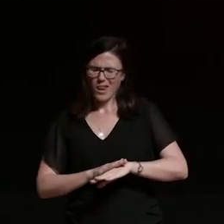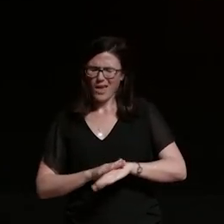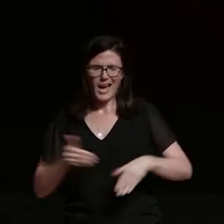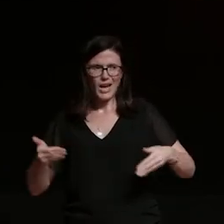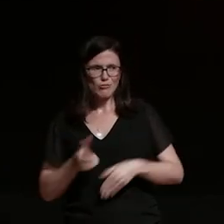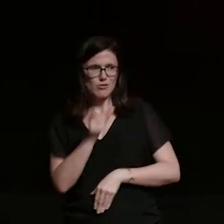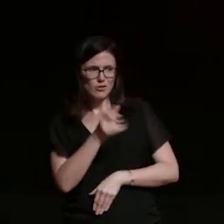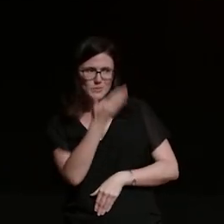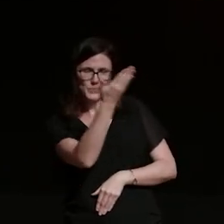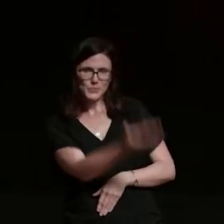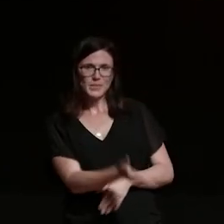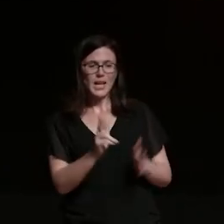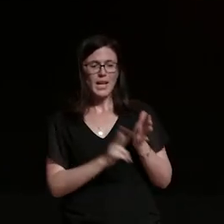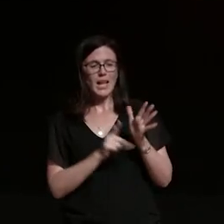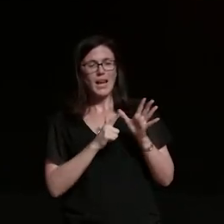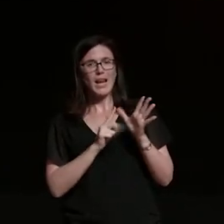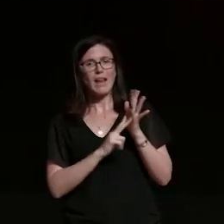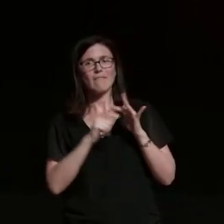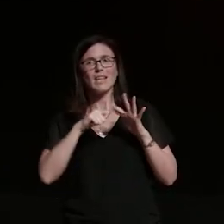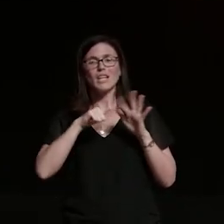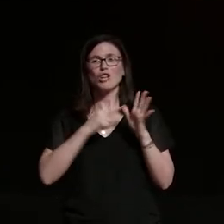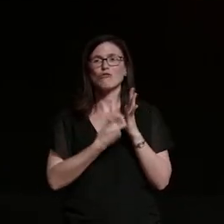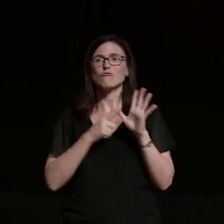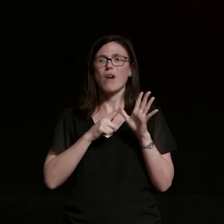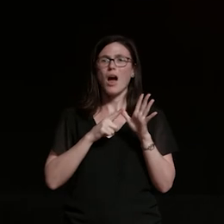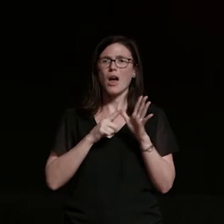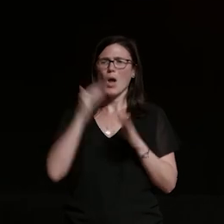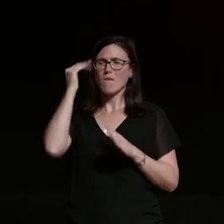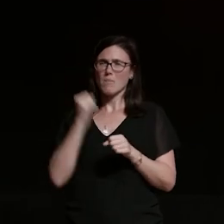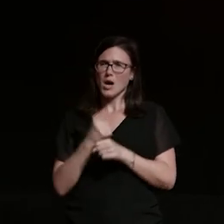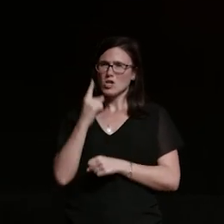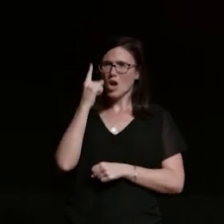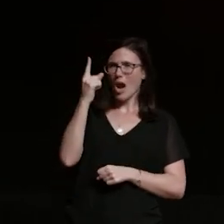we've got uh navi quran is an all-around goddess in the form of a multi-gender trans